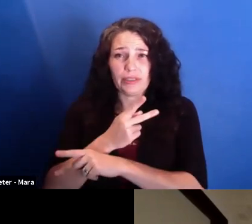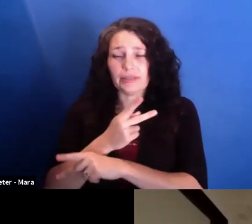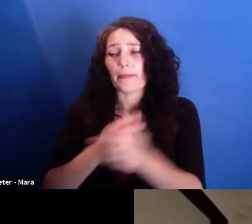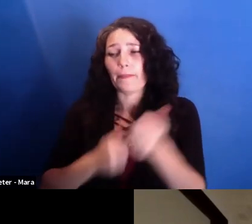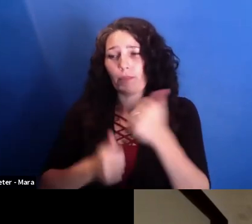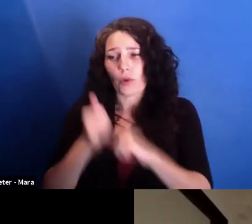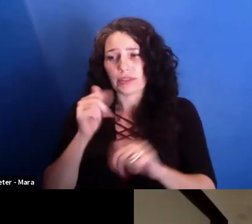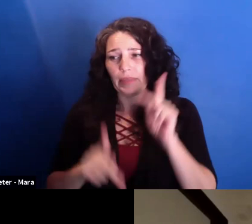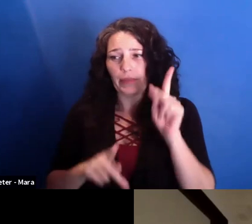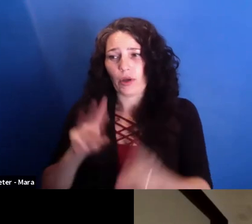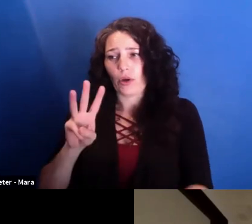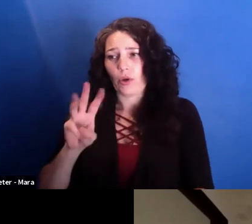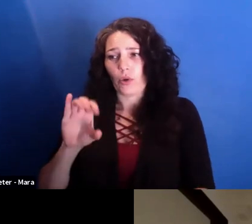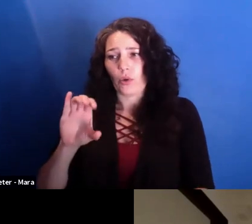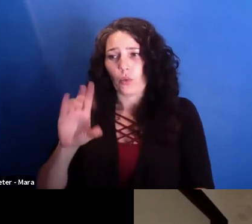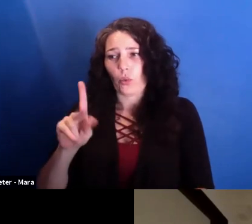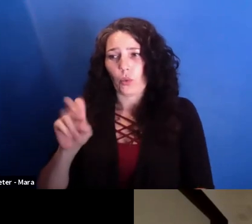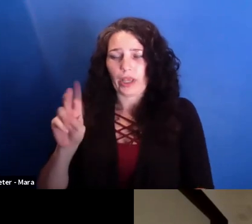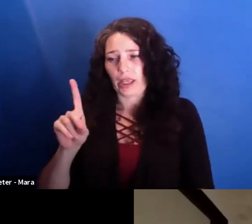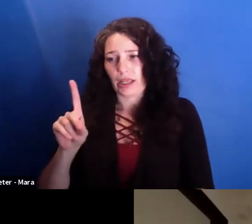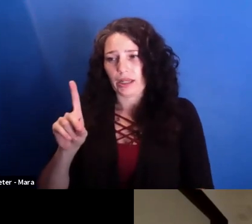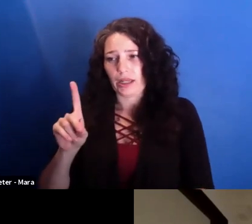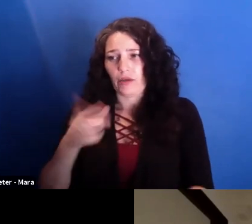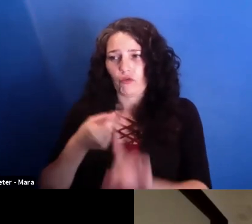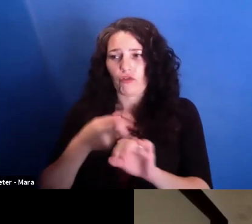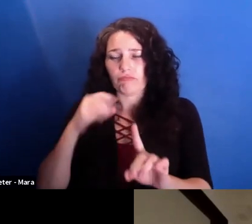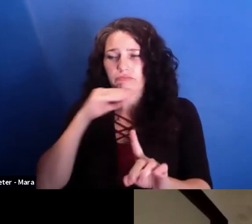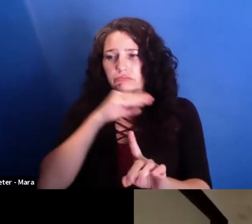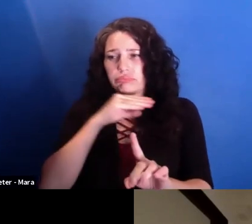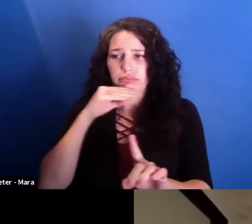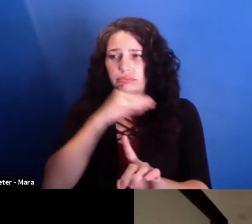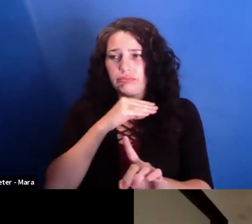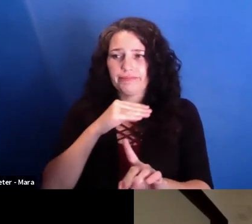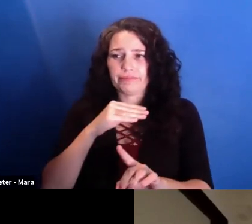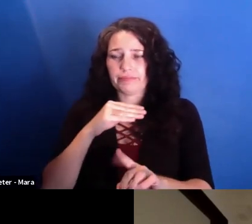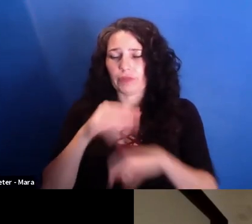from corrupted businesses or from a very corrupted background.